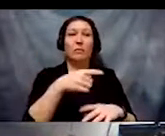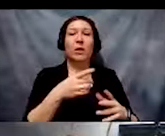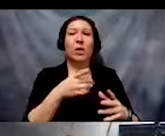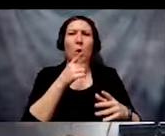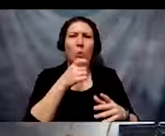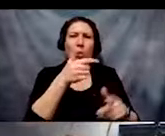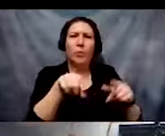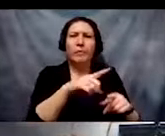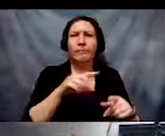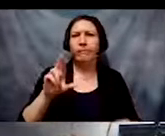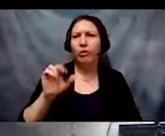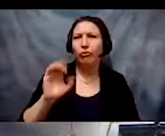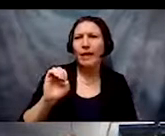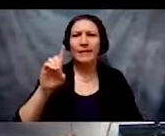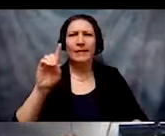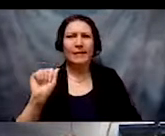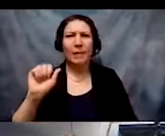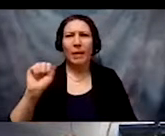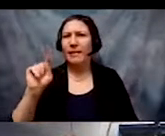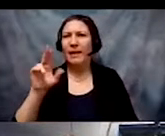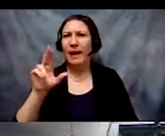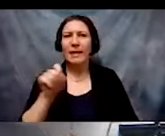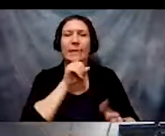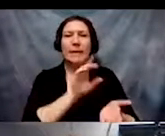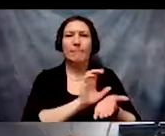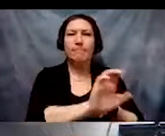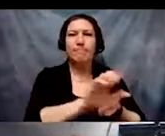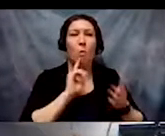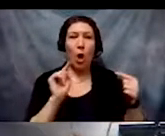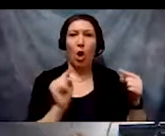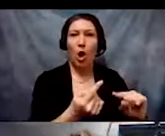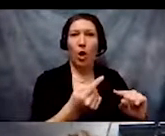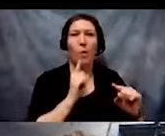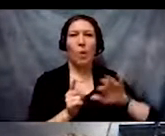and disability status in these systems? Those are two important